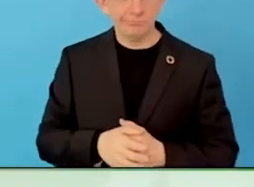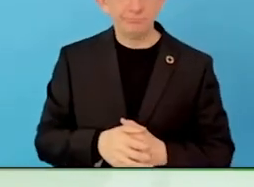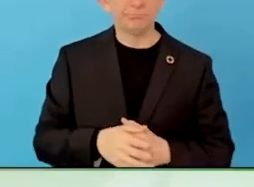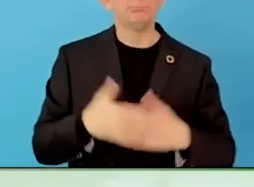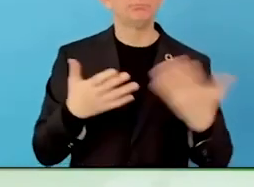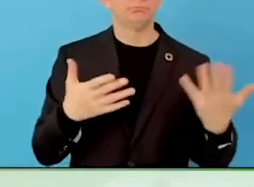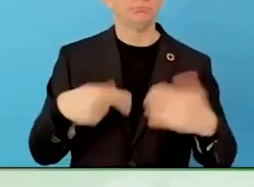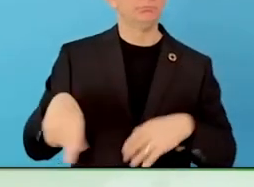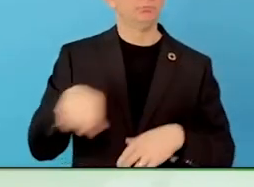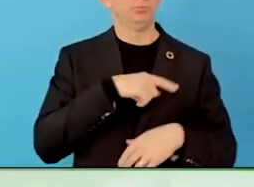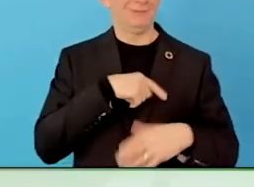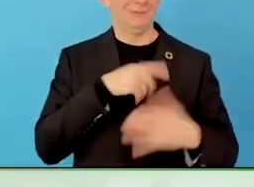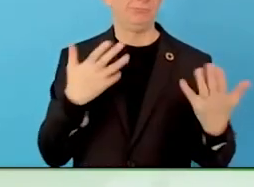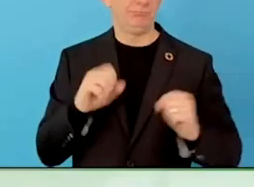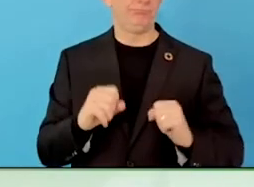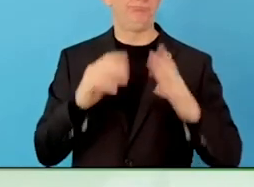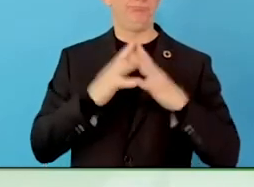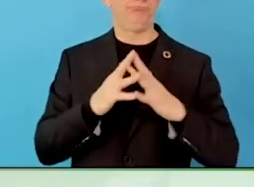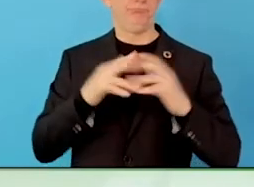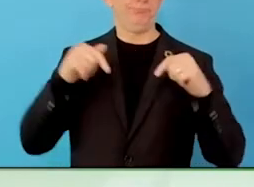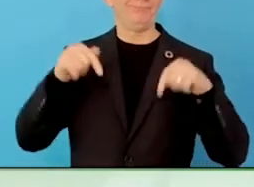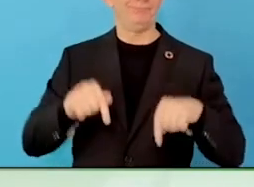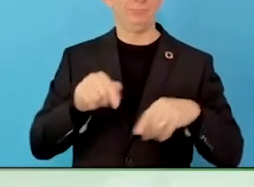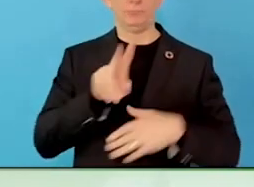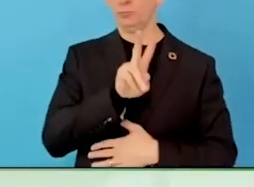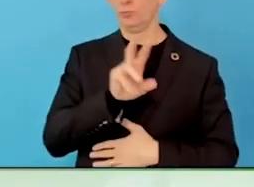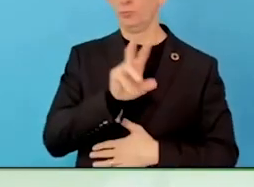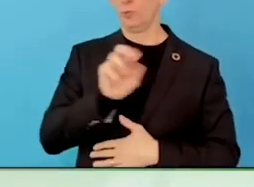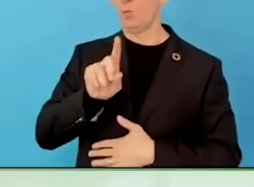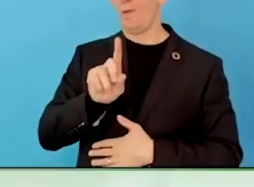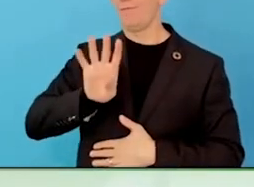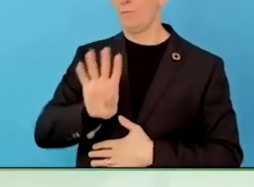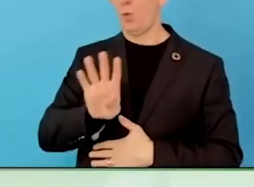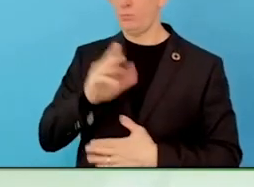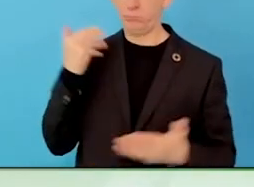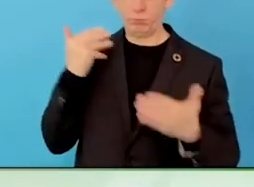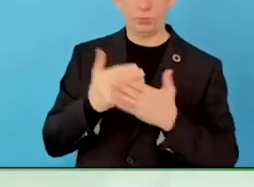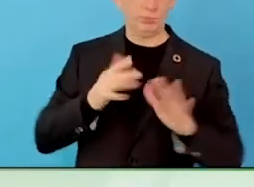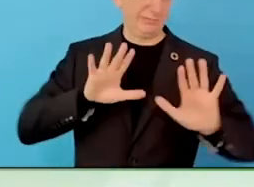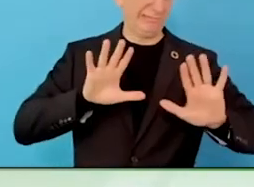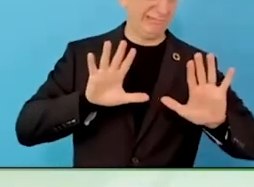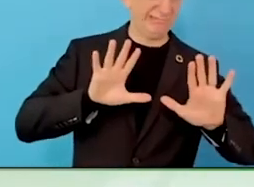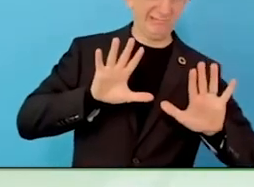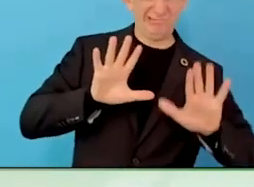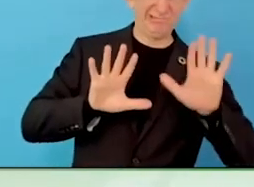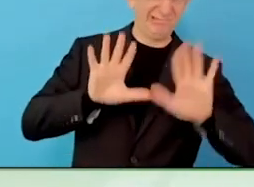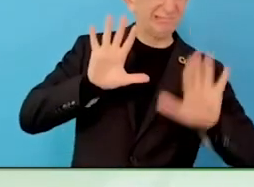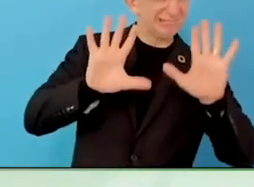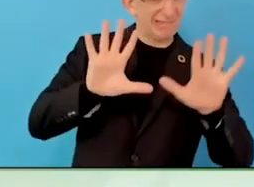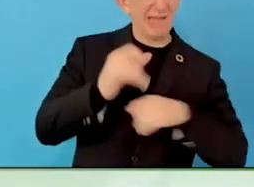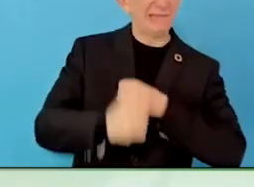And what we do is, next to running a quite successful job board in